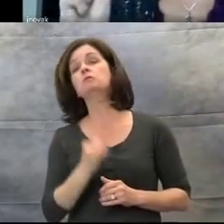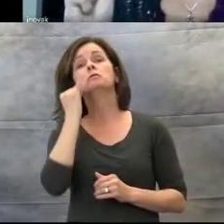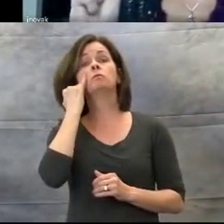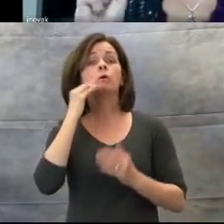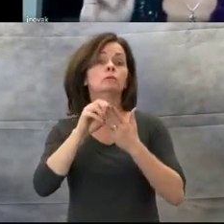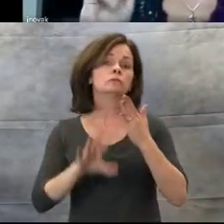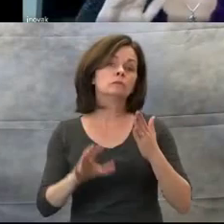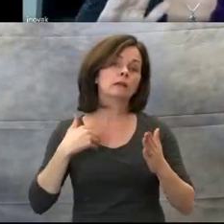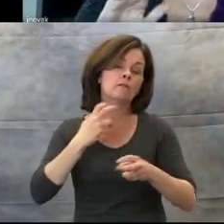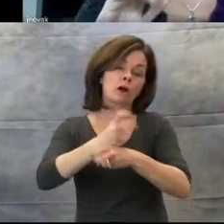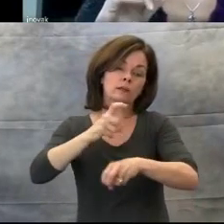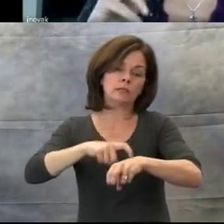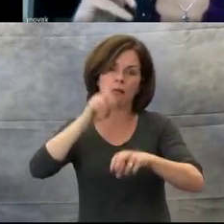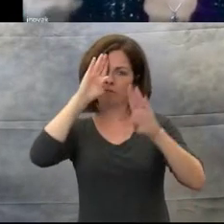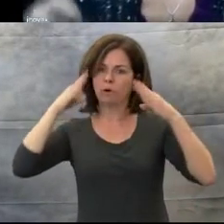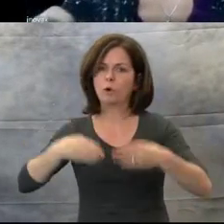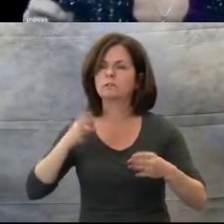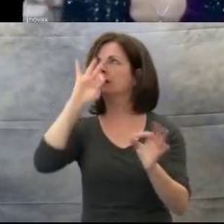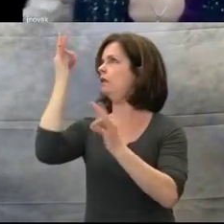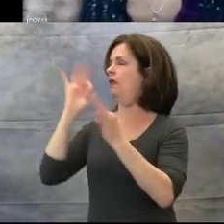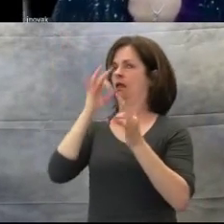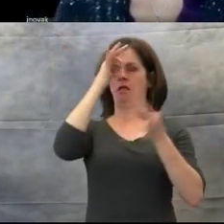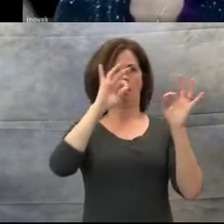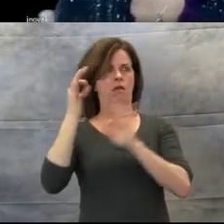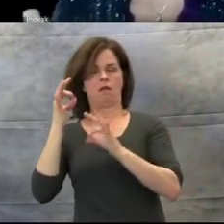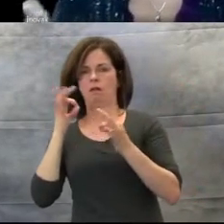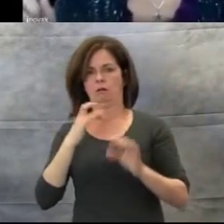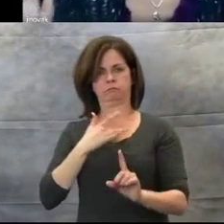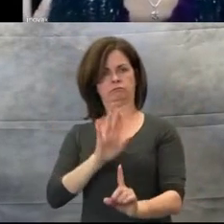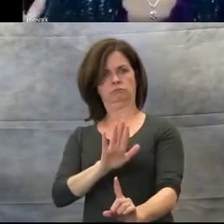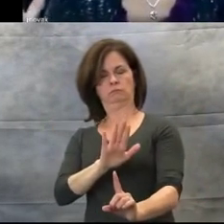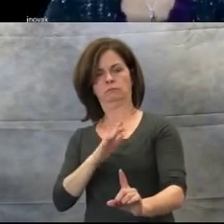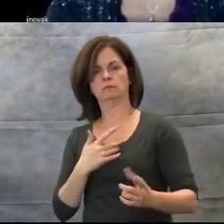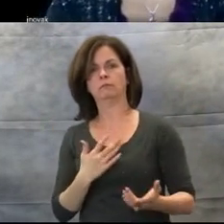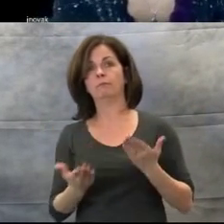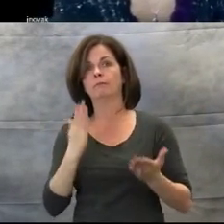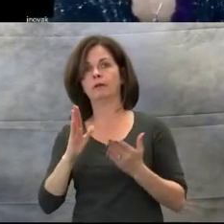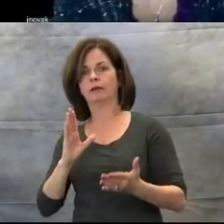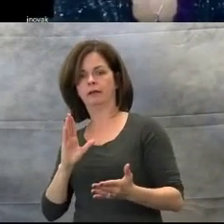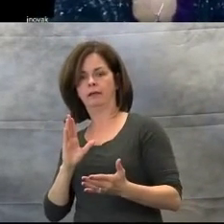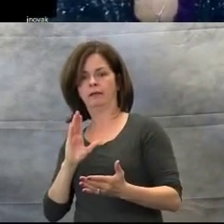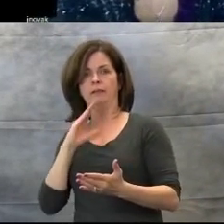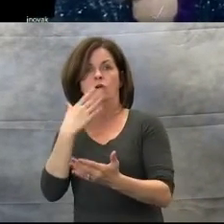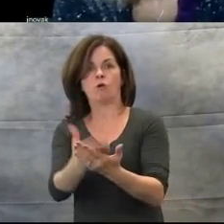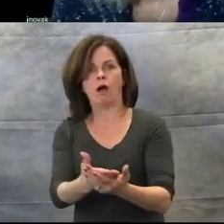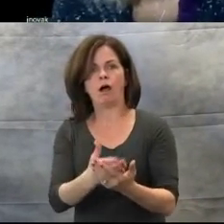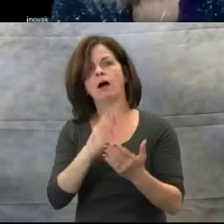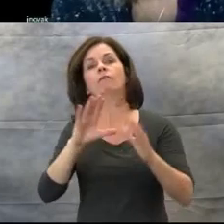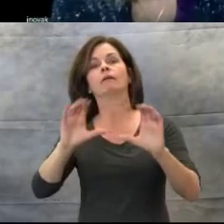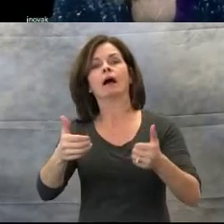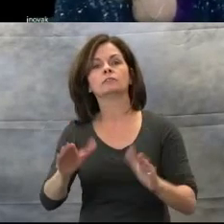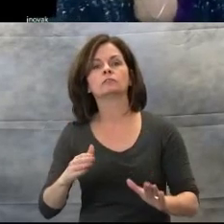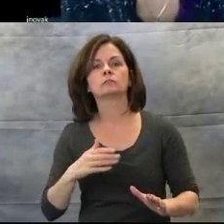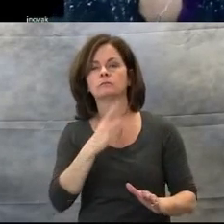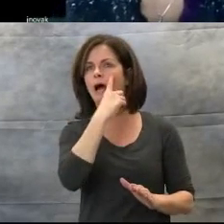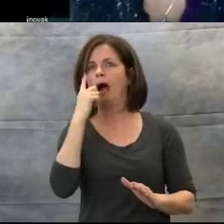they come to a learning environment. Their eyes are darting. Their focus is not with the teacher or with the parents.